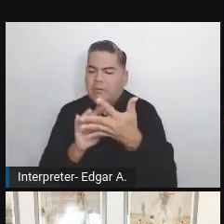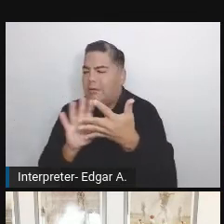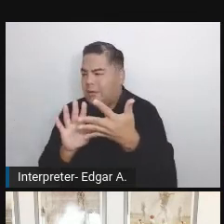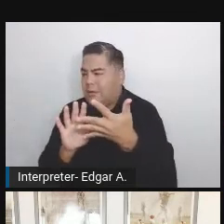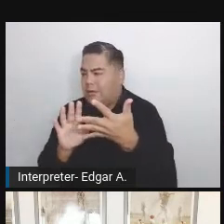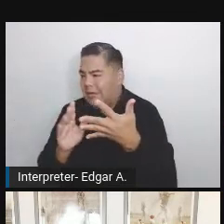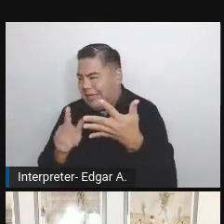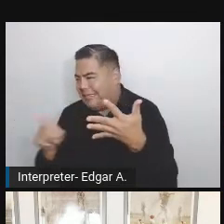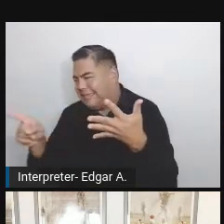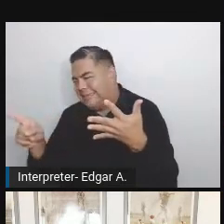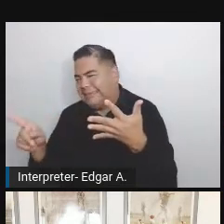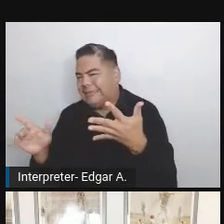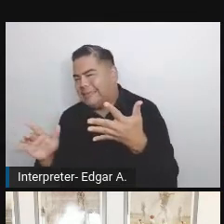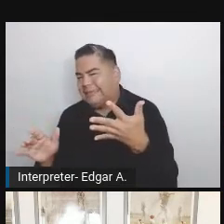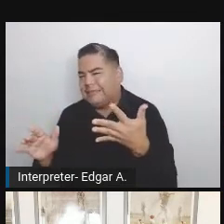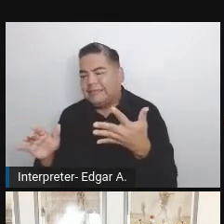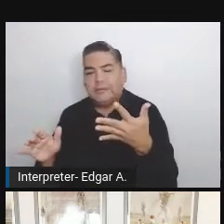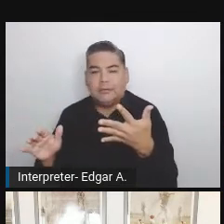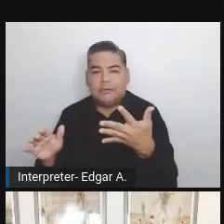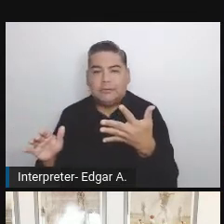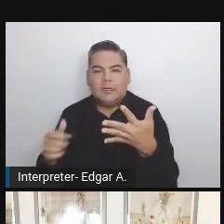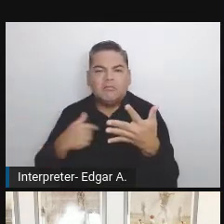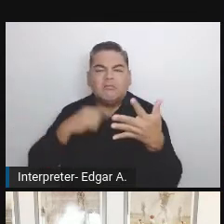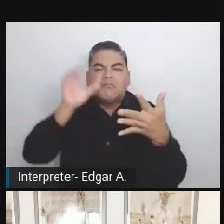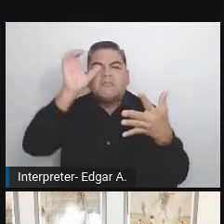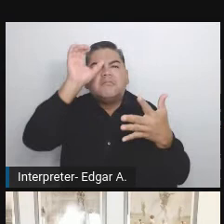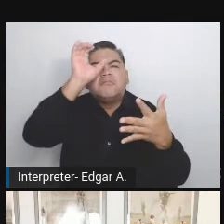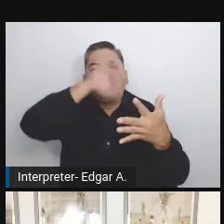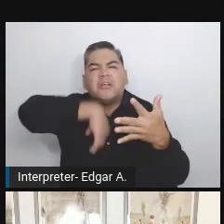we have more important things to do than waste our time